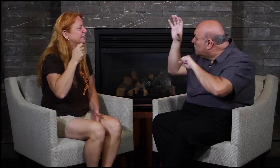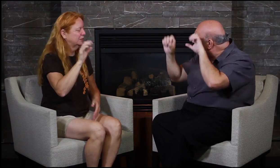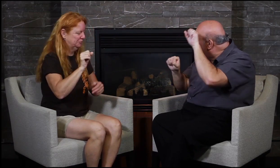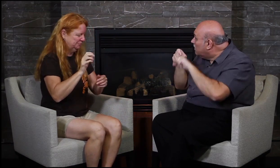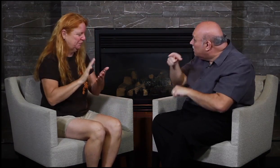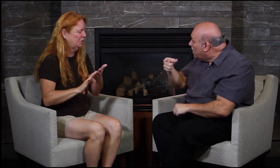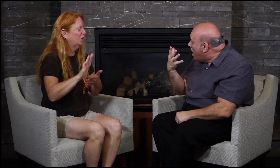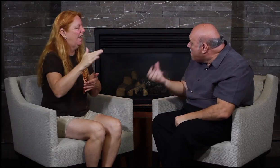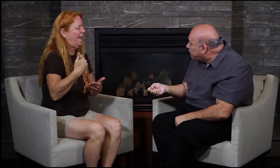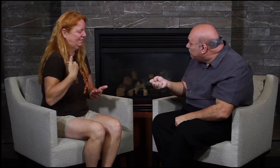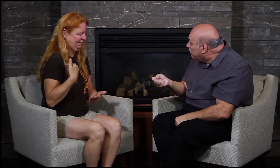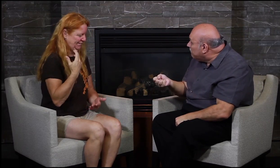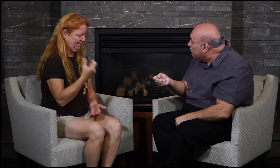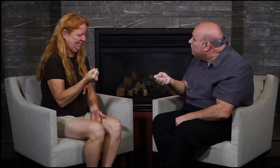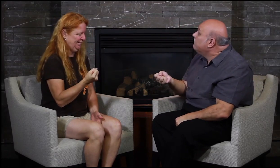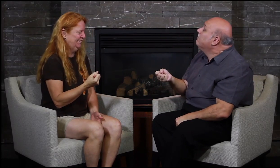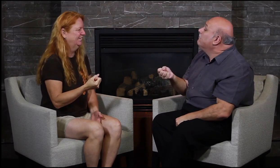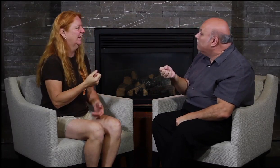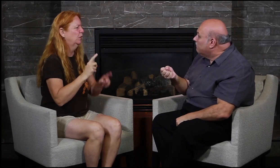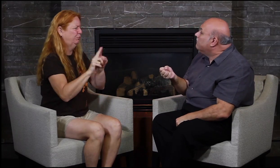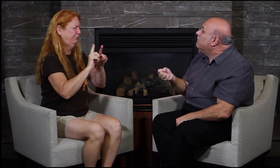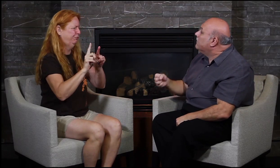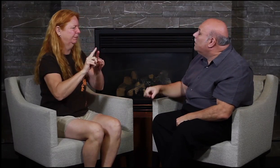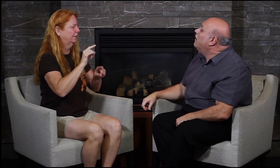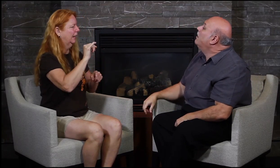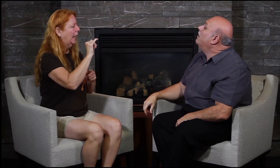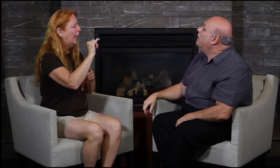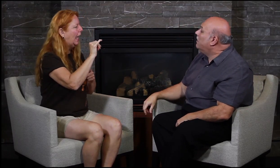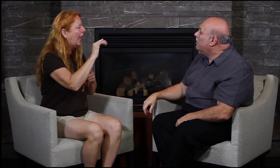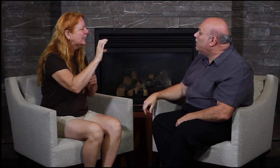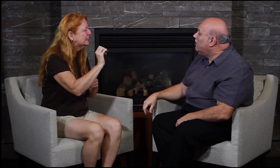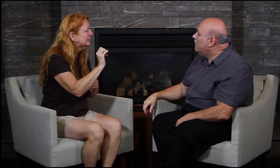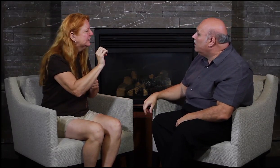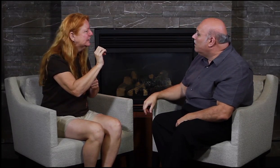how to ice-climb with ropes. Climbing isn’t the